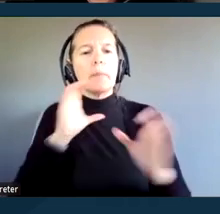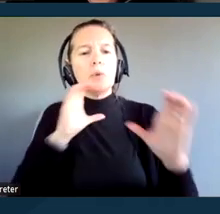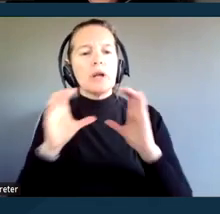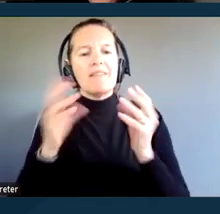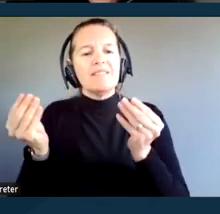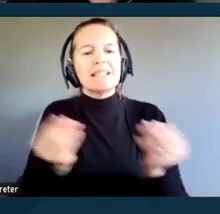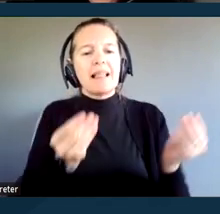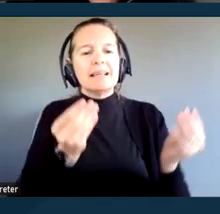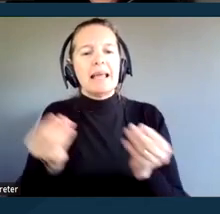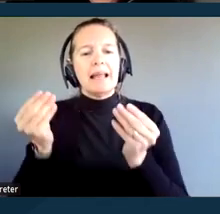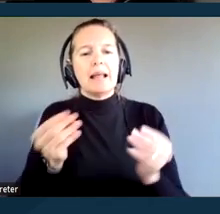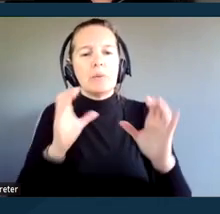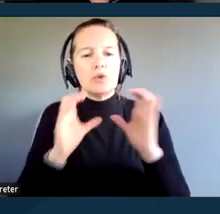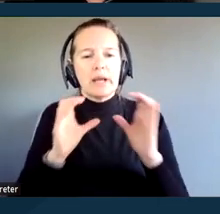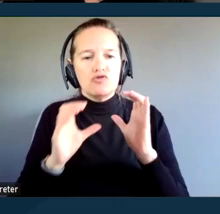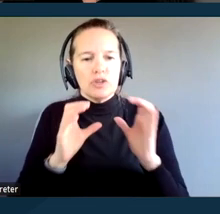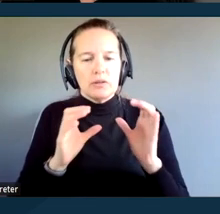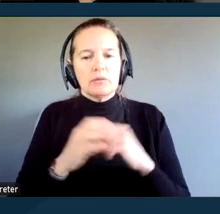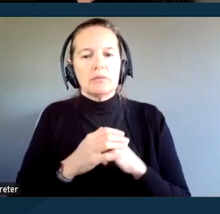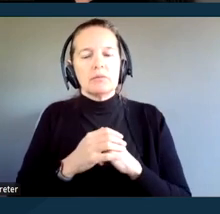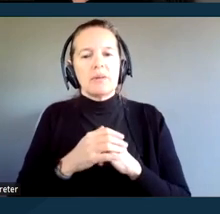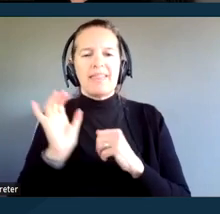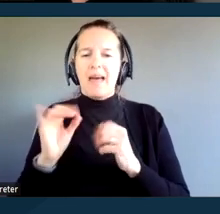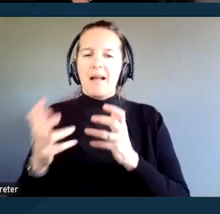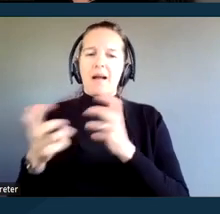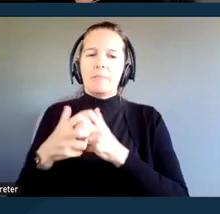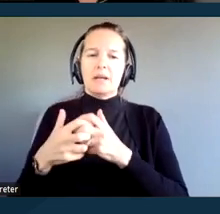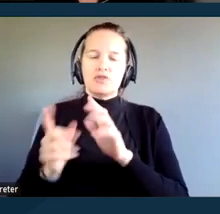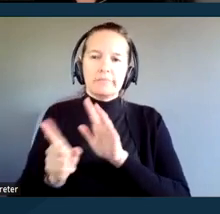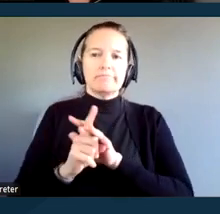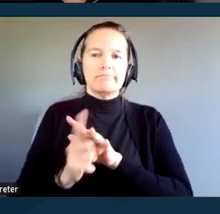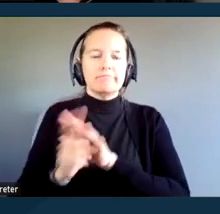which is an accommodation that comes up every once in a while.